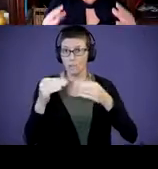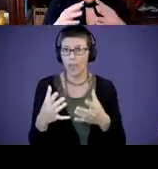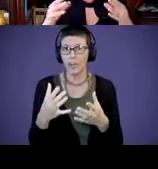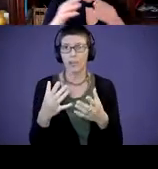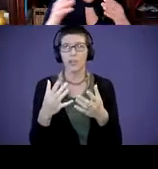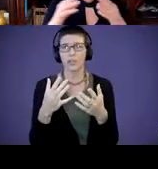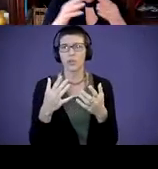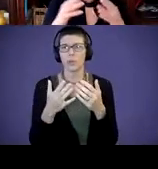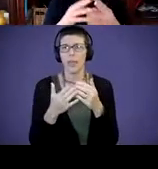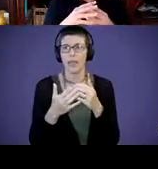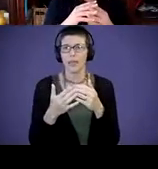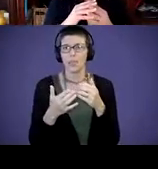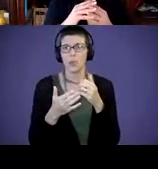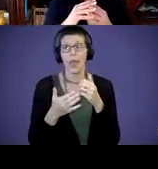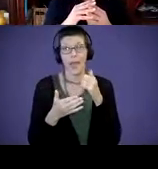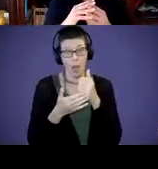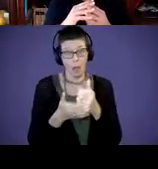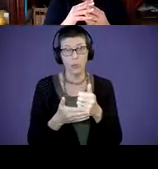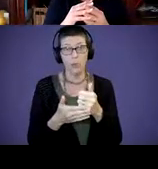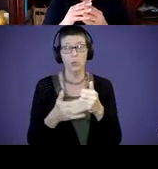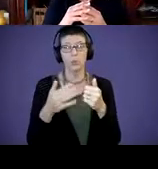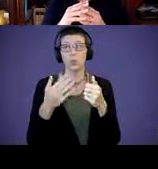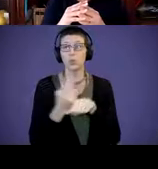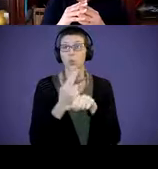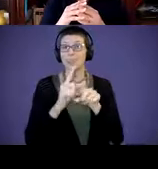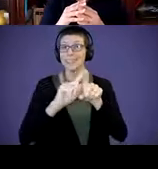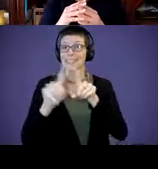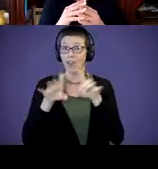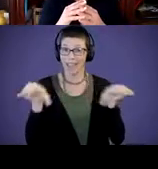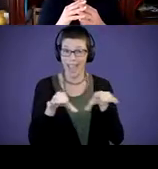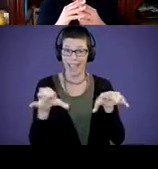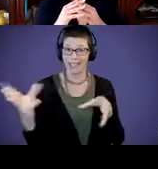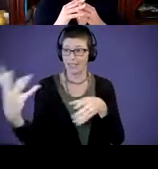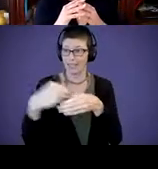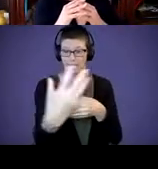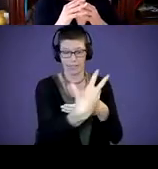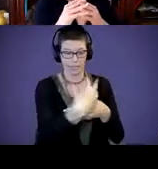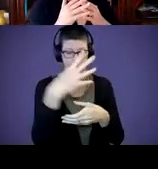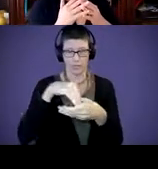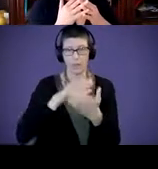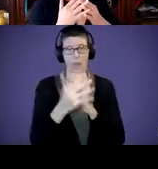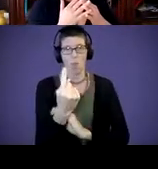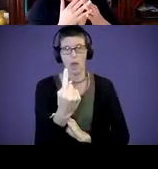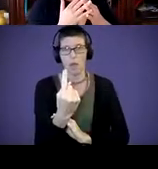combine several of these activities into one. We talked a little bit about